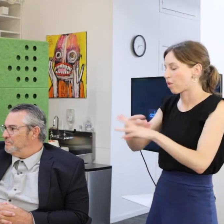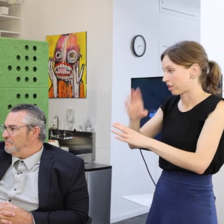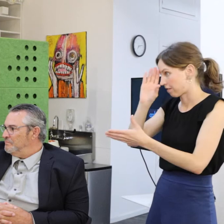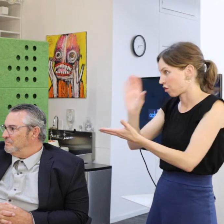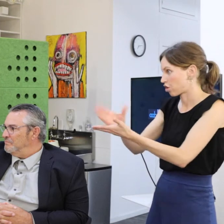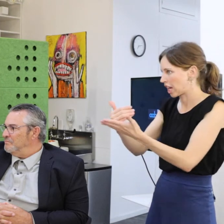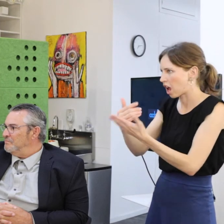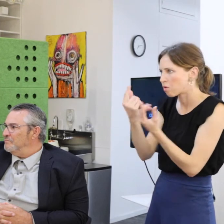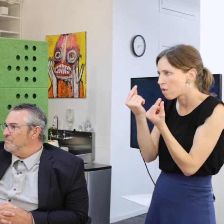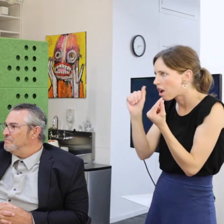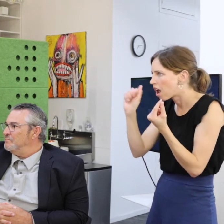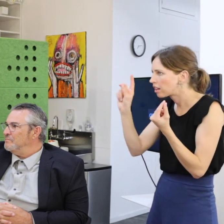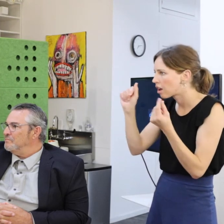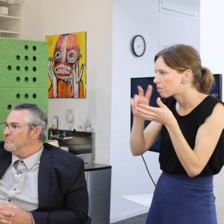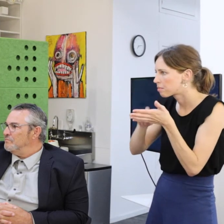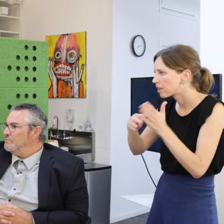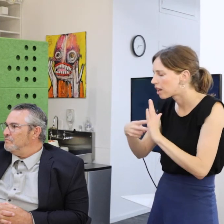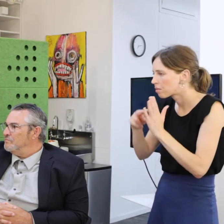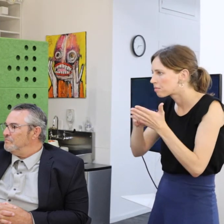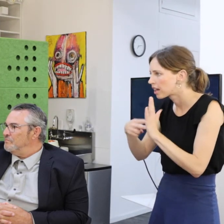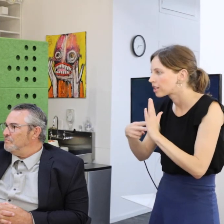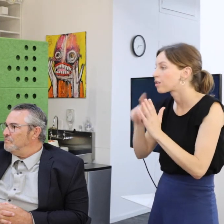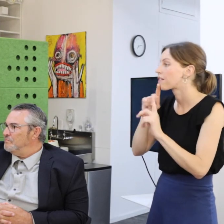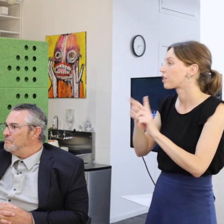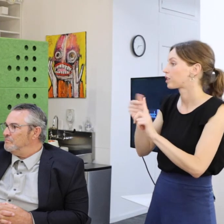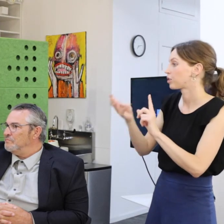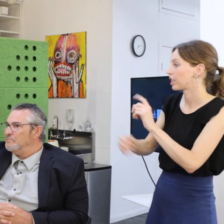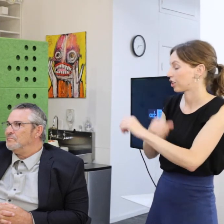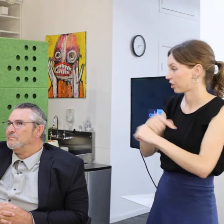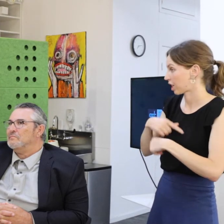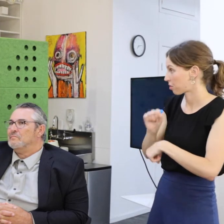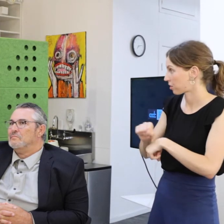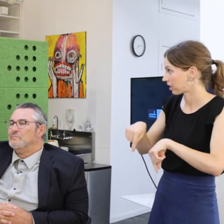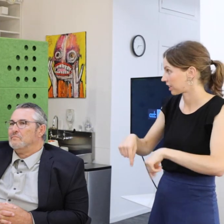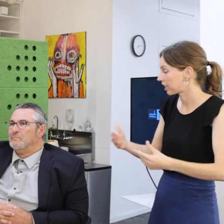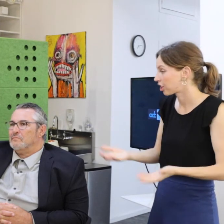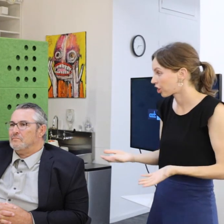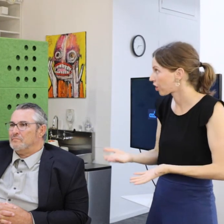about what the ADA meant. So the first couple of years that I worked here -- I spent a